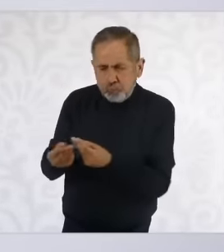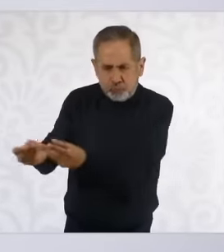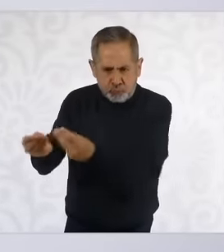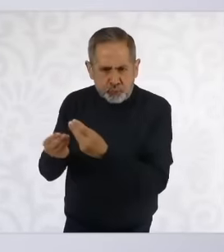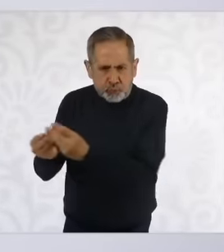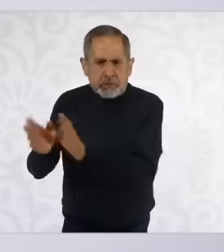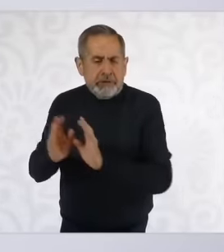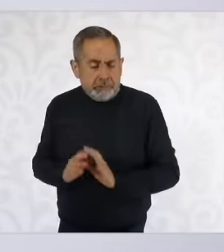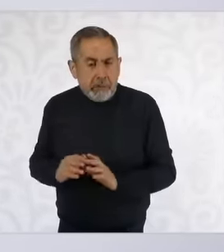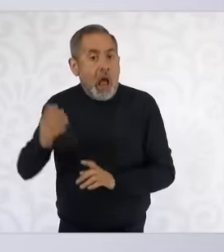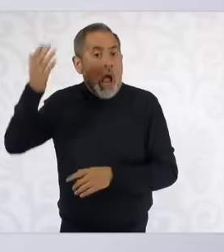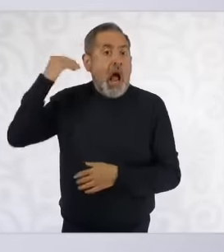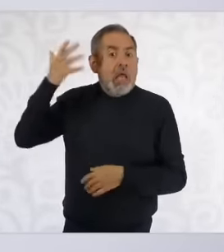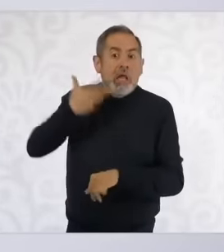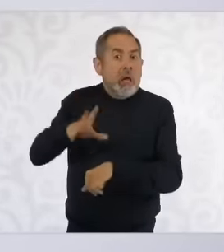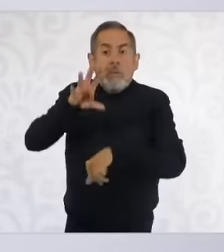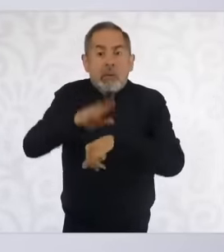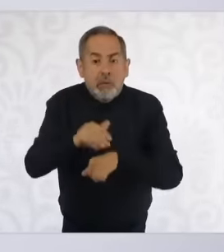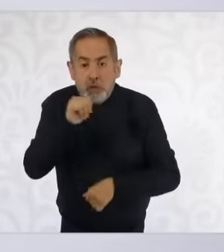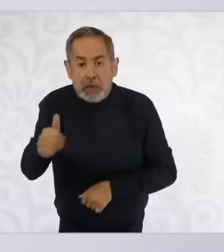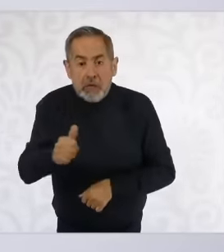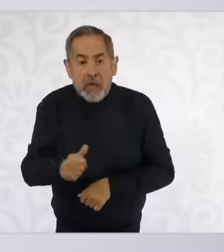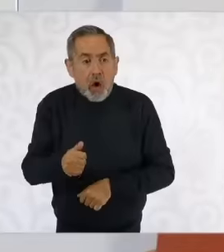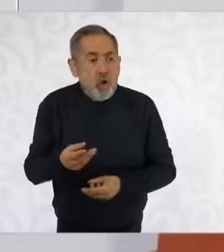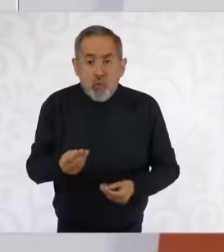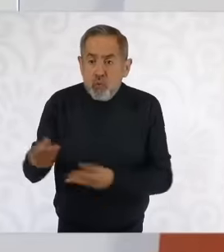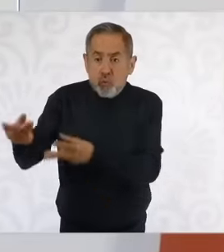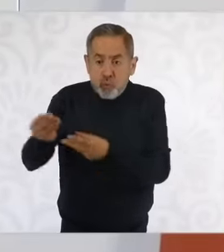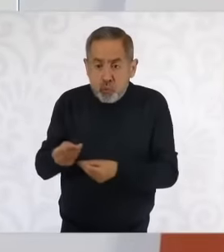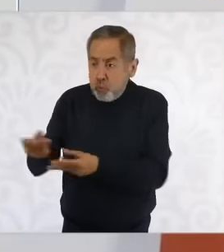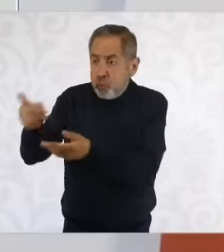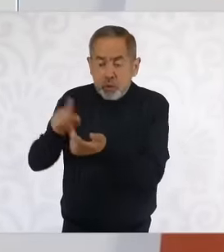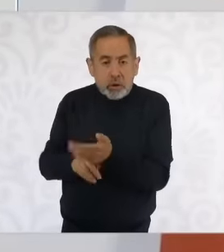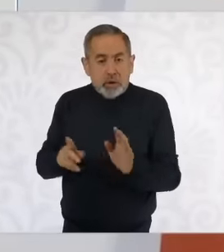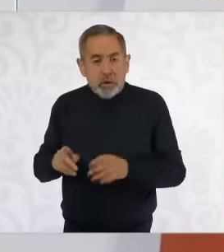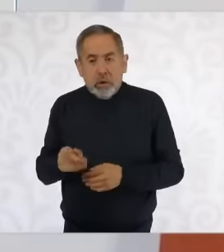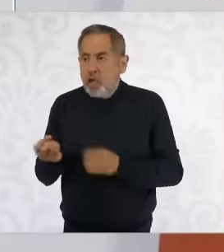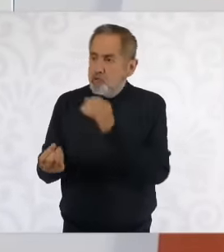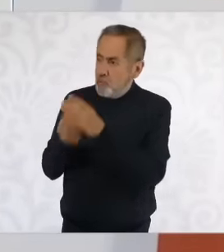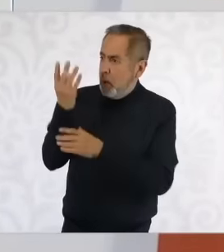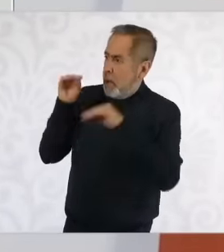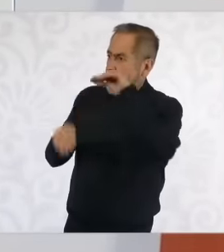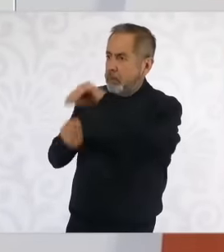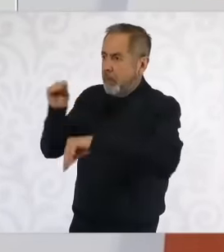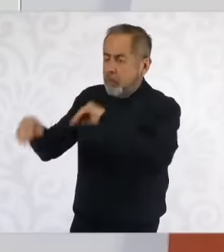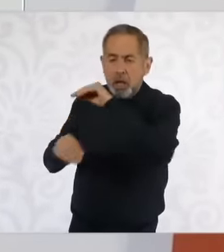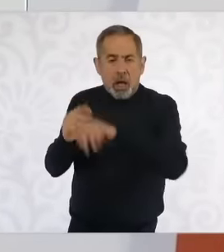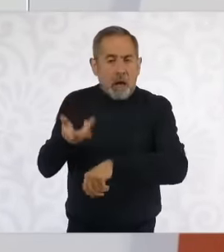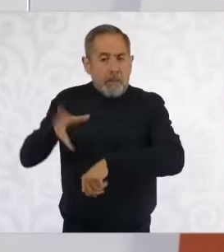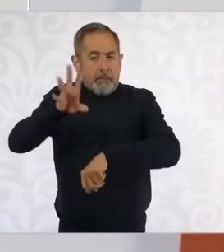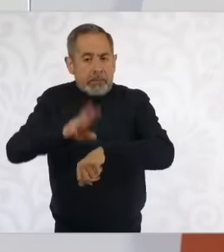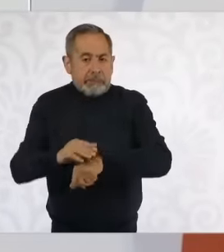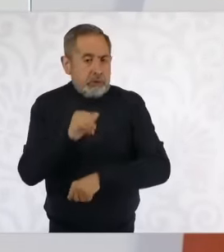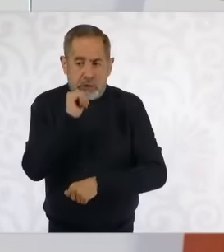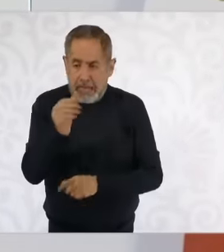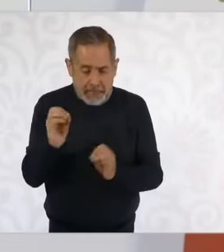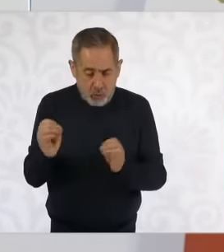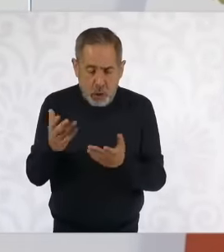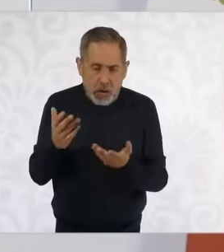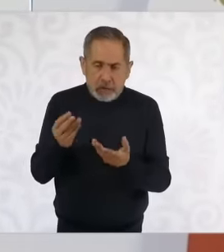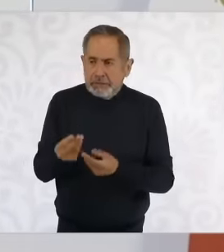without having permission from new farmers who developed in that area. So from